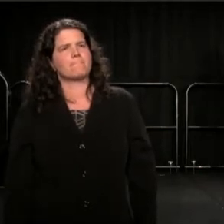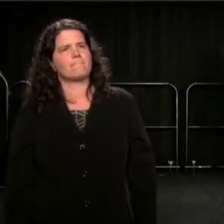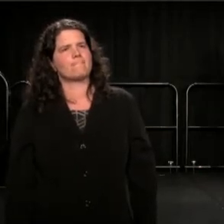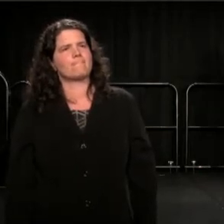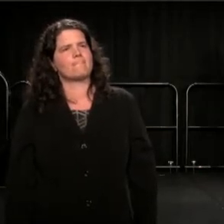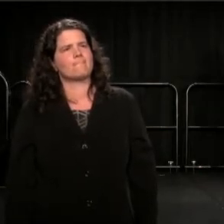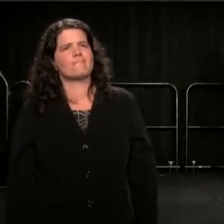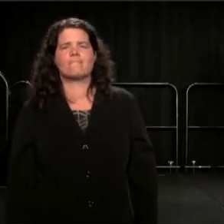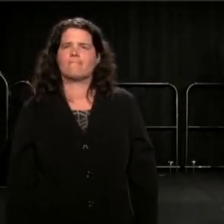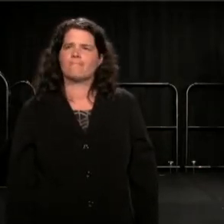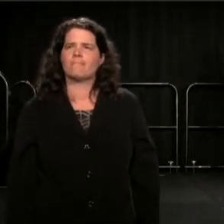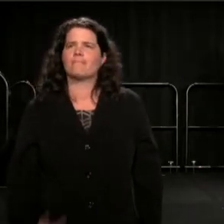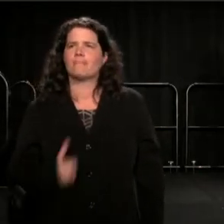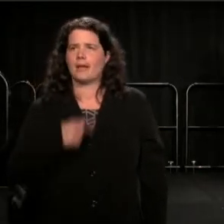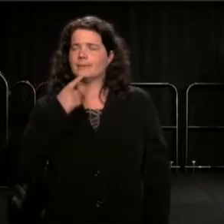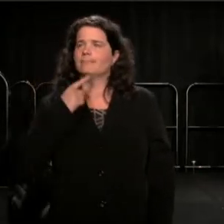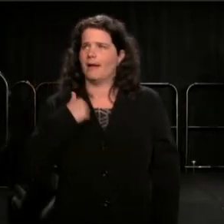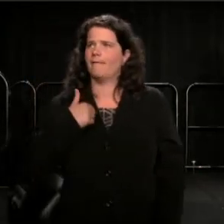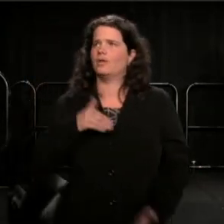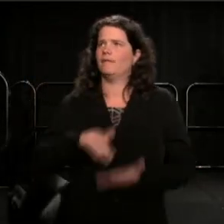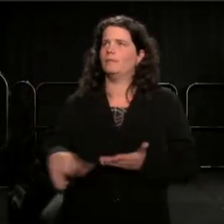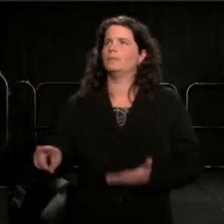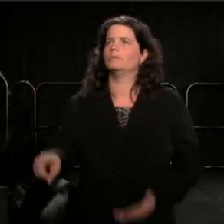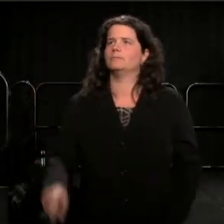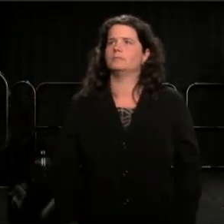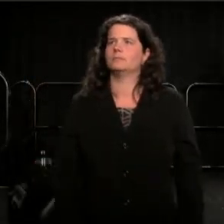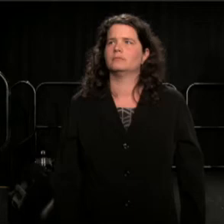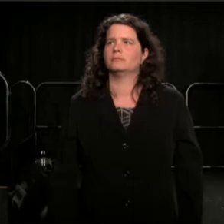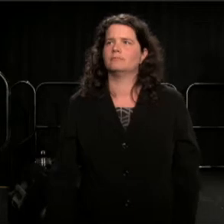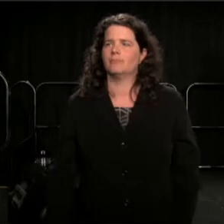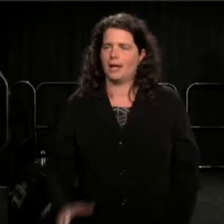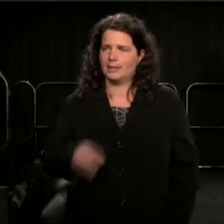I said, "I forgive you. I accept your apology."